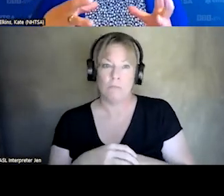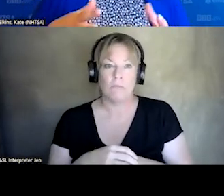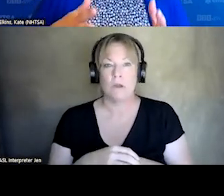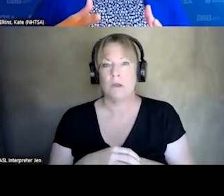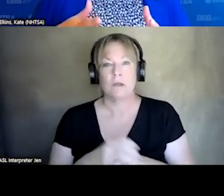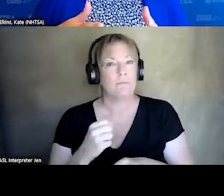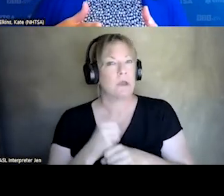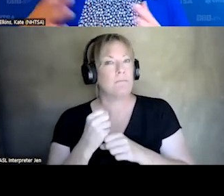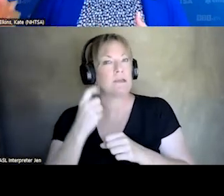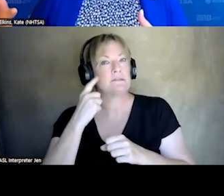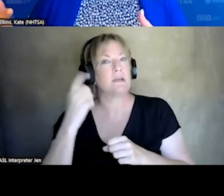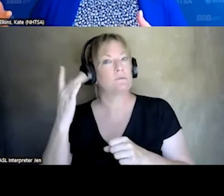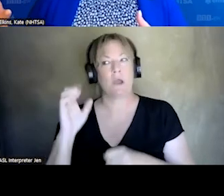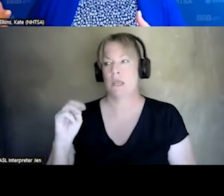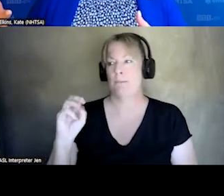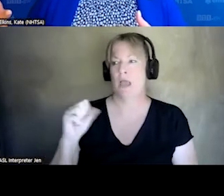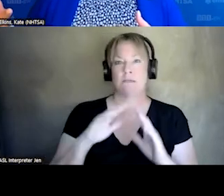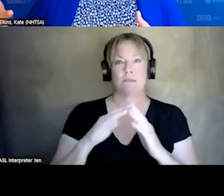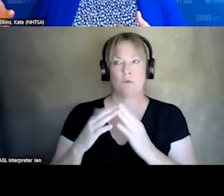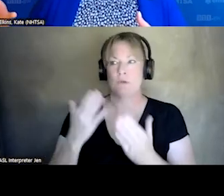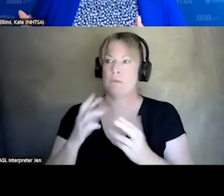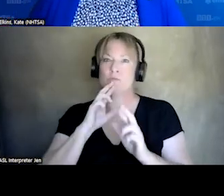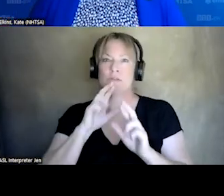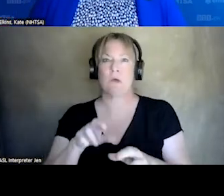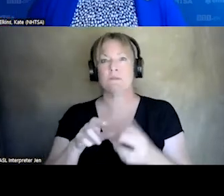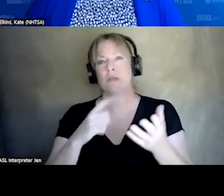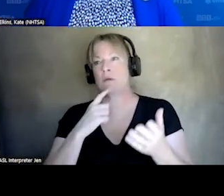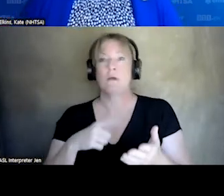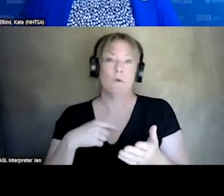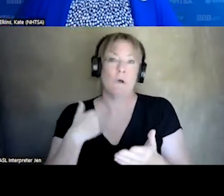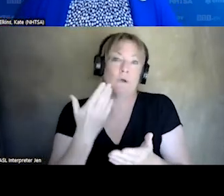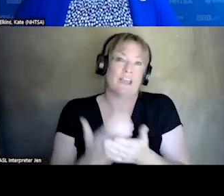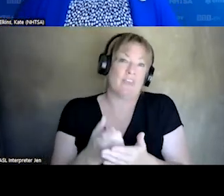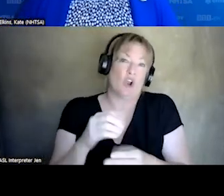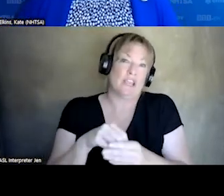SENSE WHY, AN EMS COMMUNITY MIGHT RESPOND TO WELL WE WILL GET THERE WITHIN TWO HOURS, WITH WHAT?